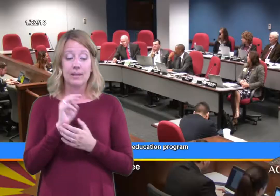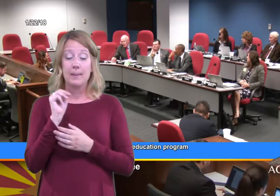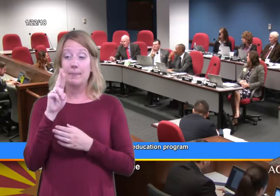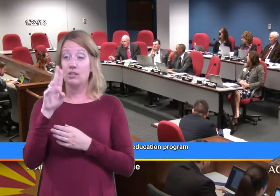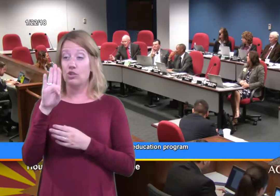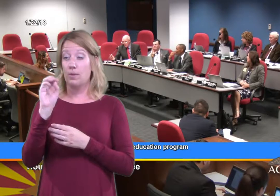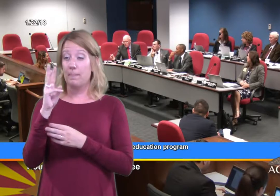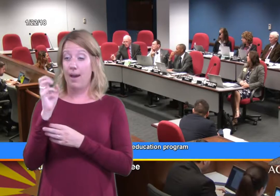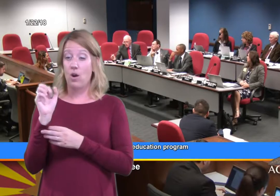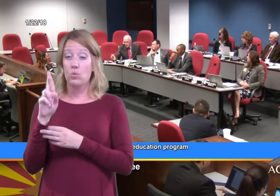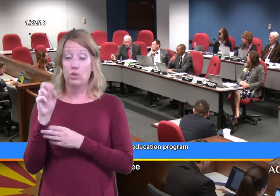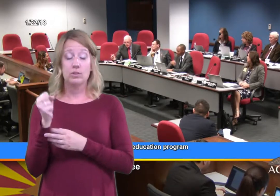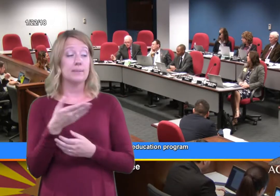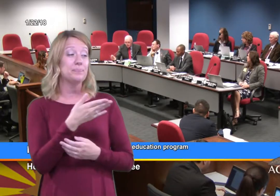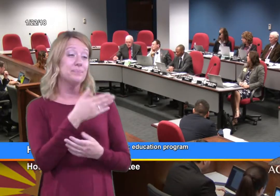(Rep. Bowers) Believe it or not, I also am a parent.